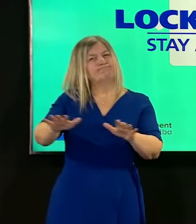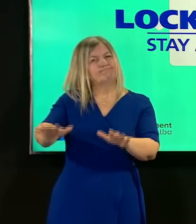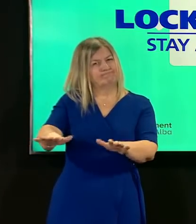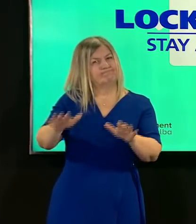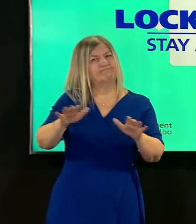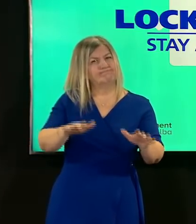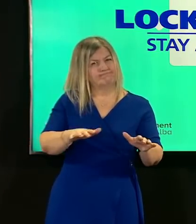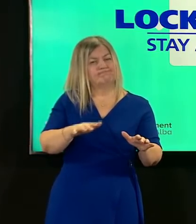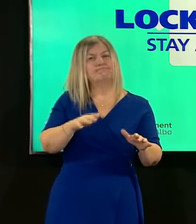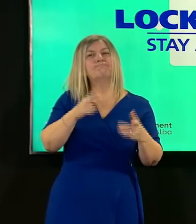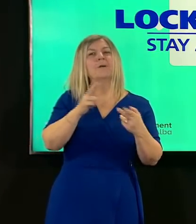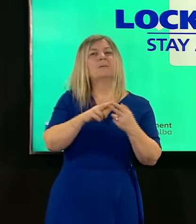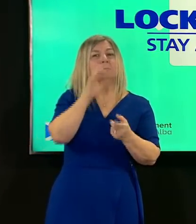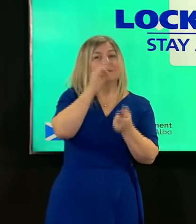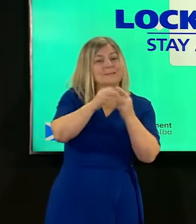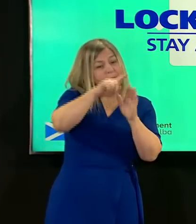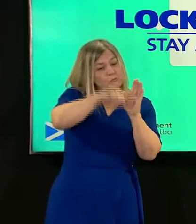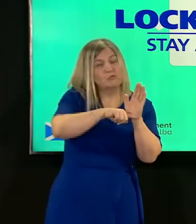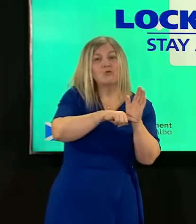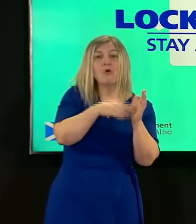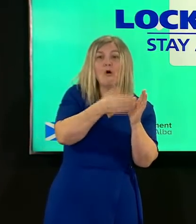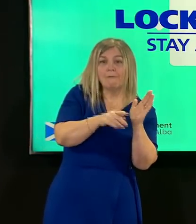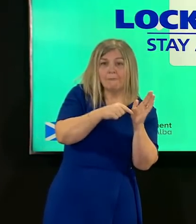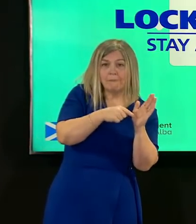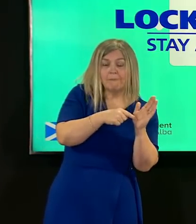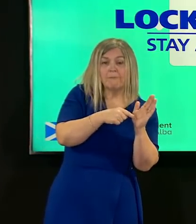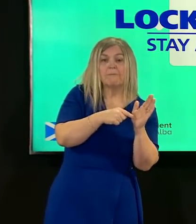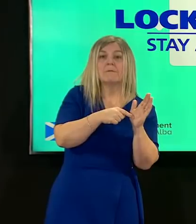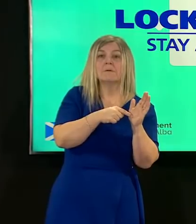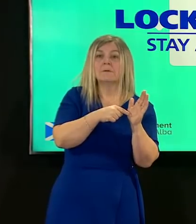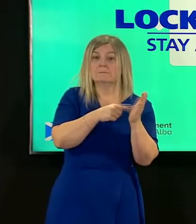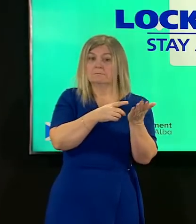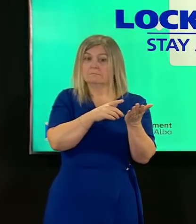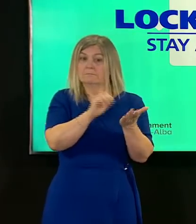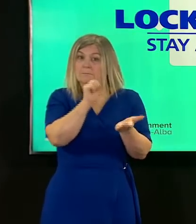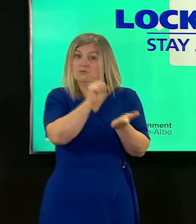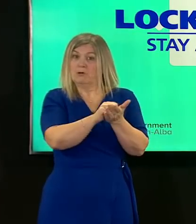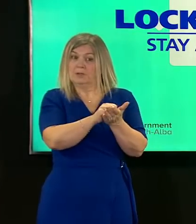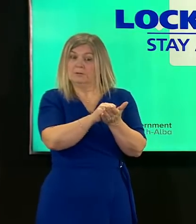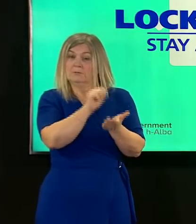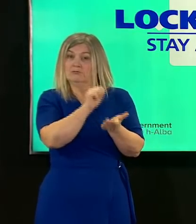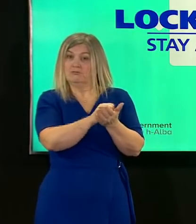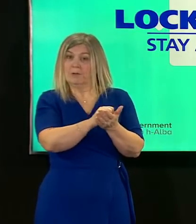results that you hoped it would produce does that then give you room to take the next step